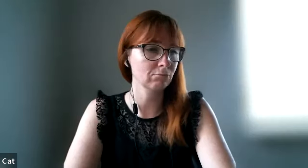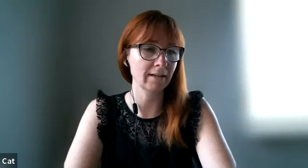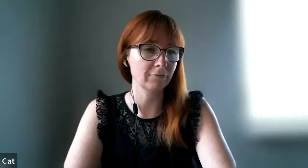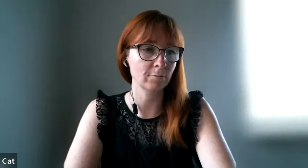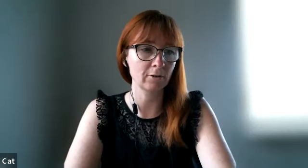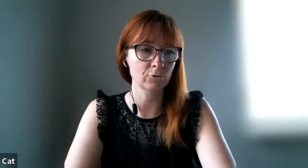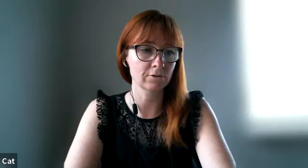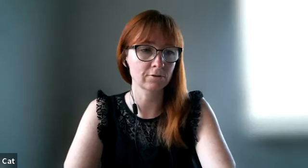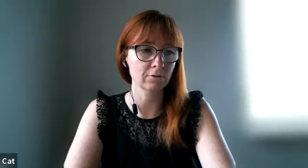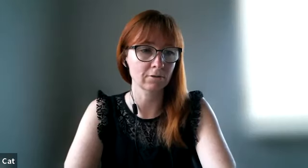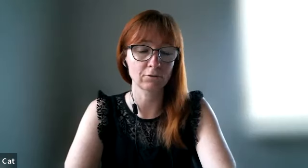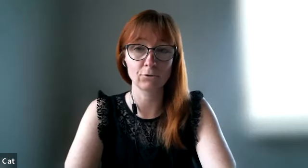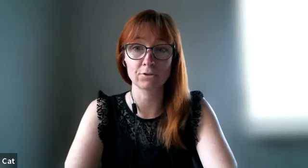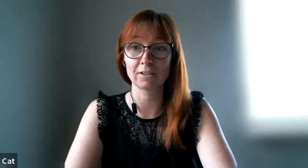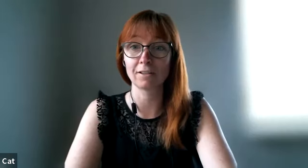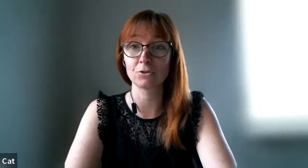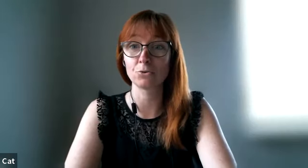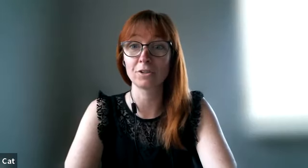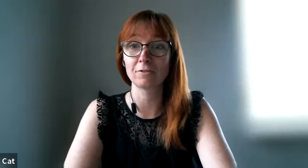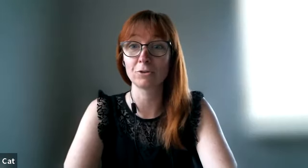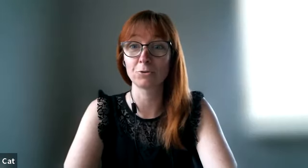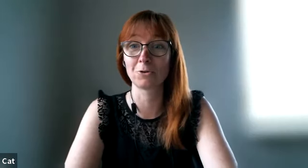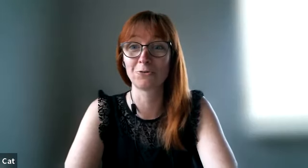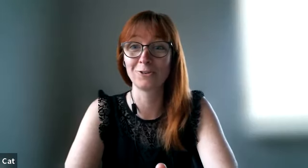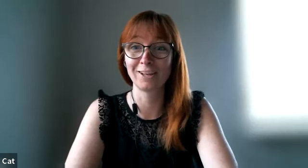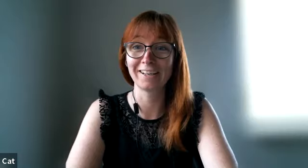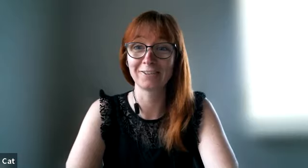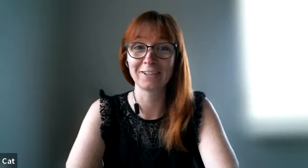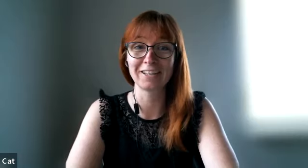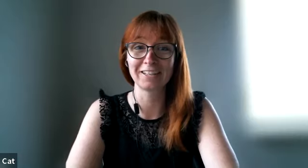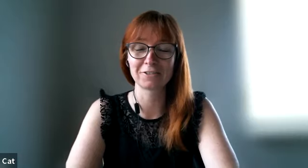have your boundaries uh crossed and do it even though you don't feel like it or anything just